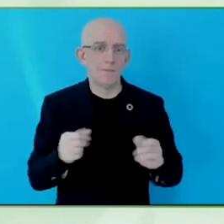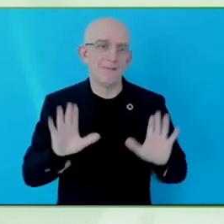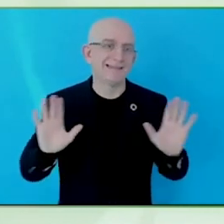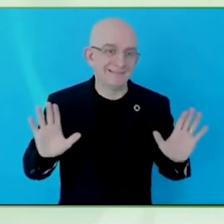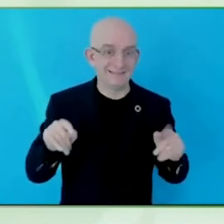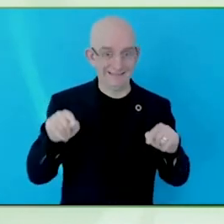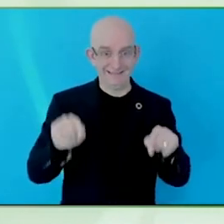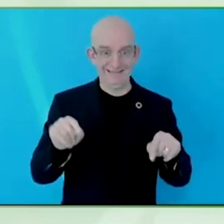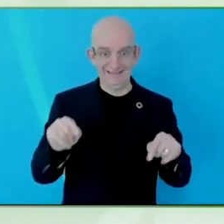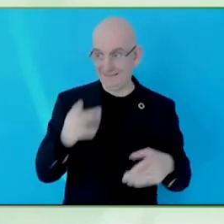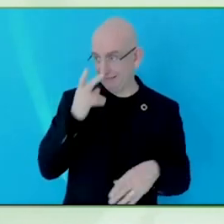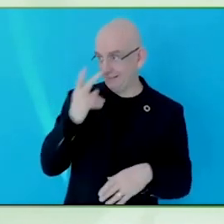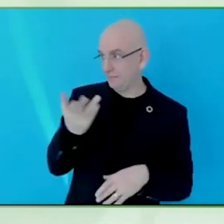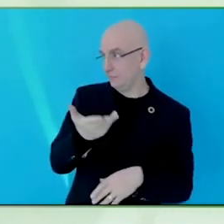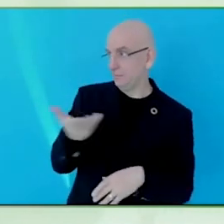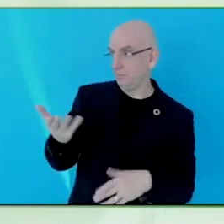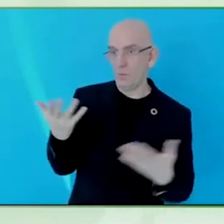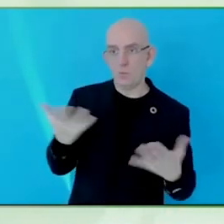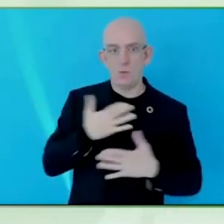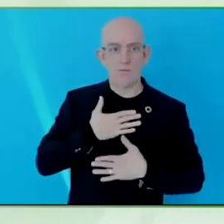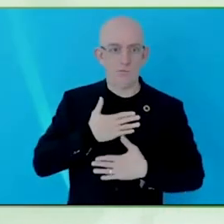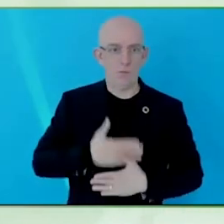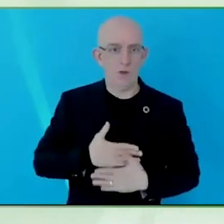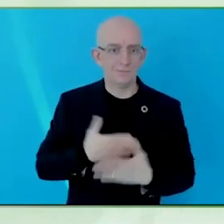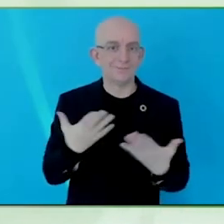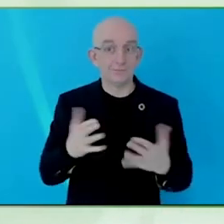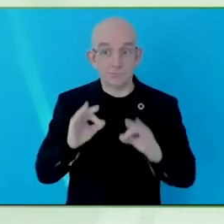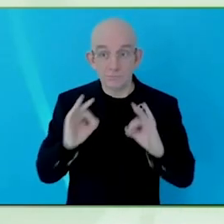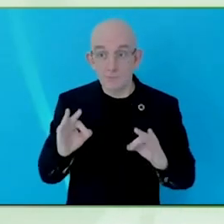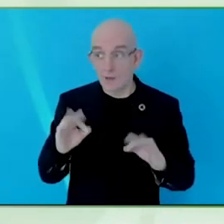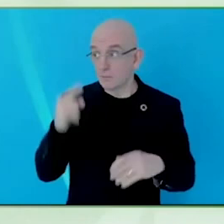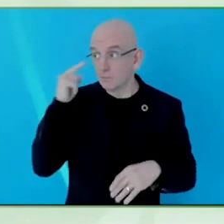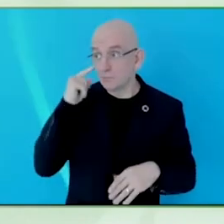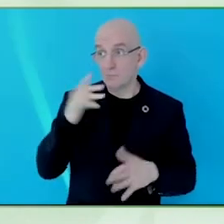phenomenal so I think that is what motivates us to get to the hard